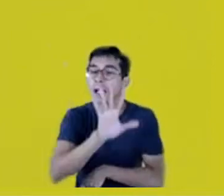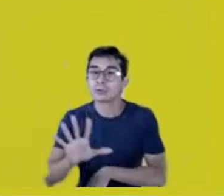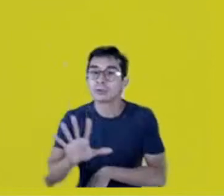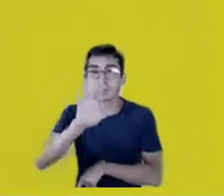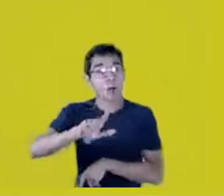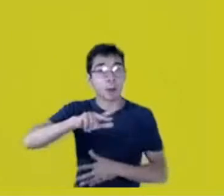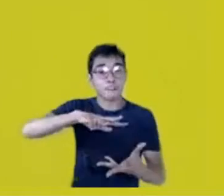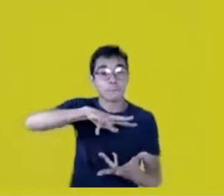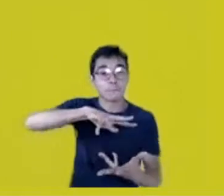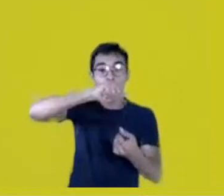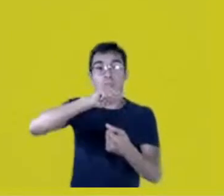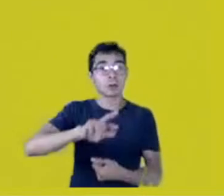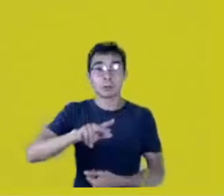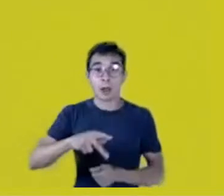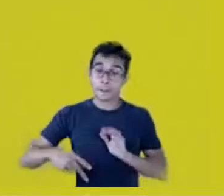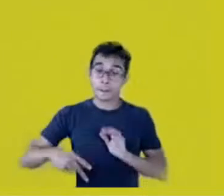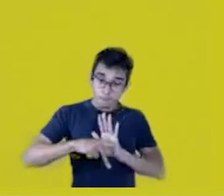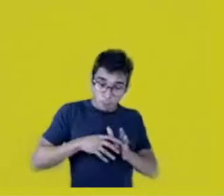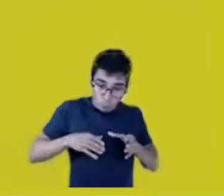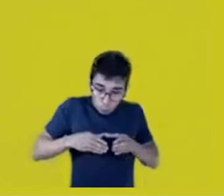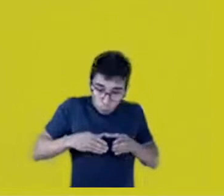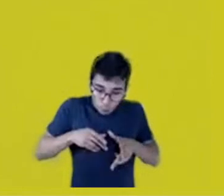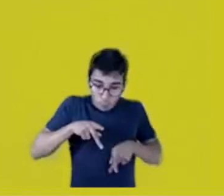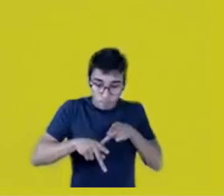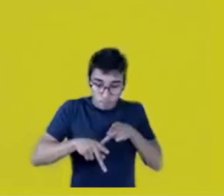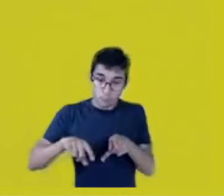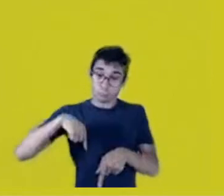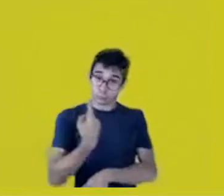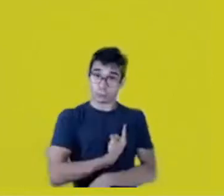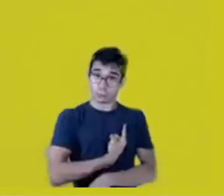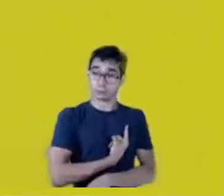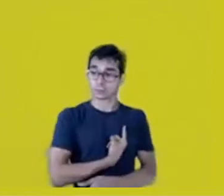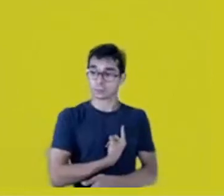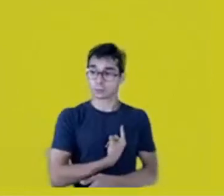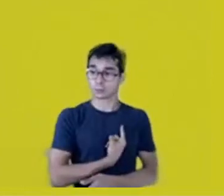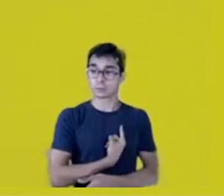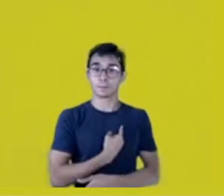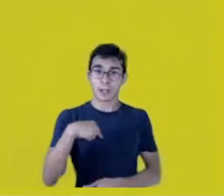they are part of a specific collective which demands retribution